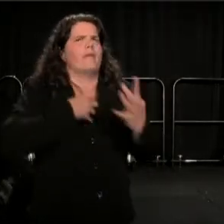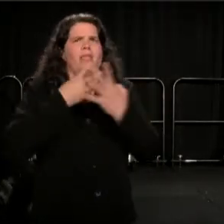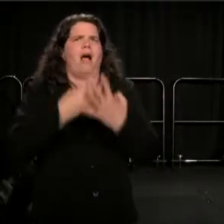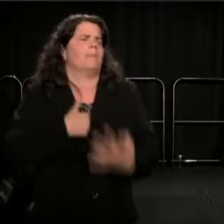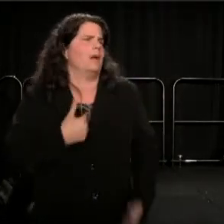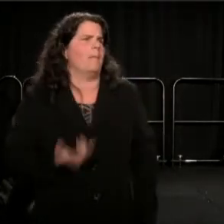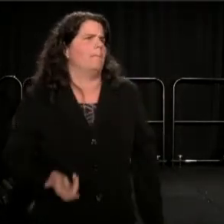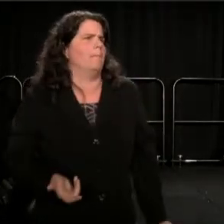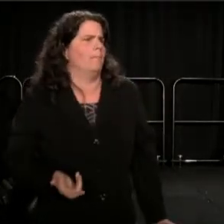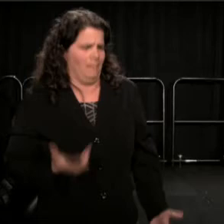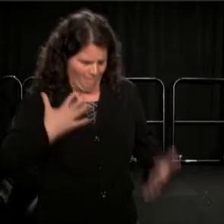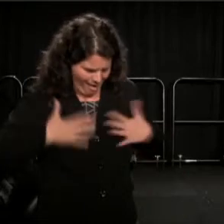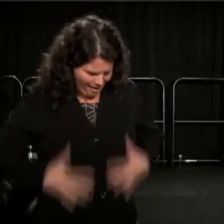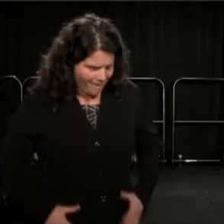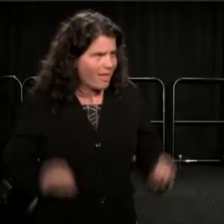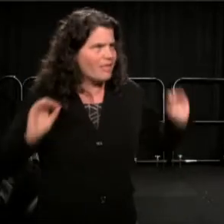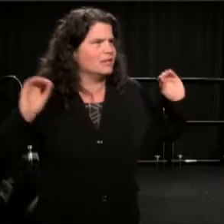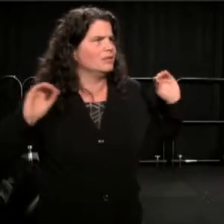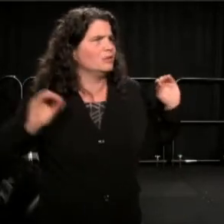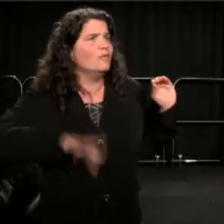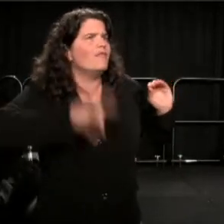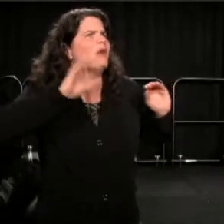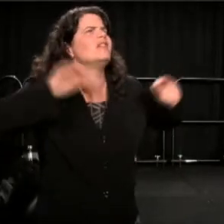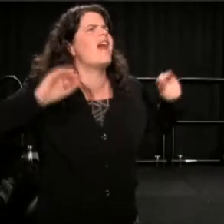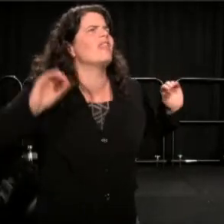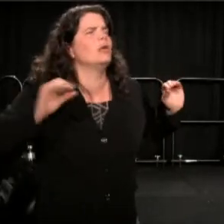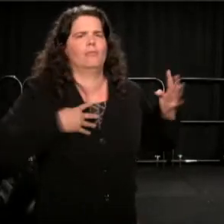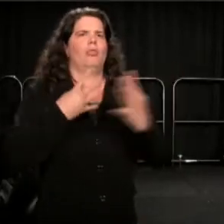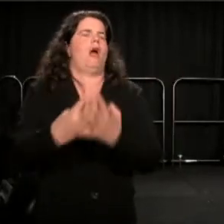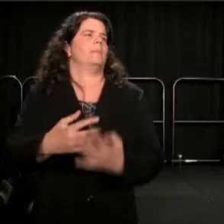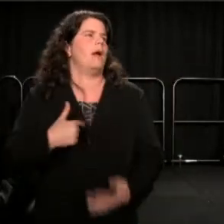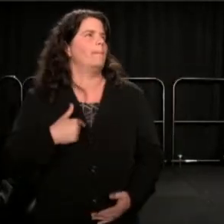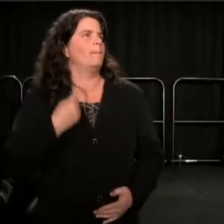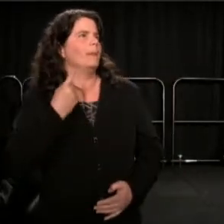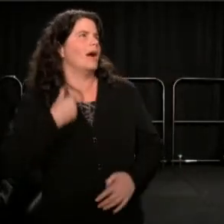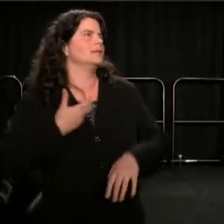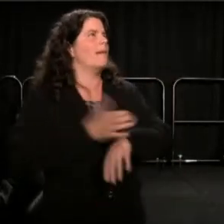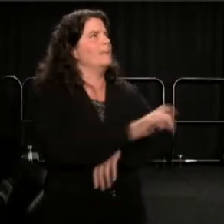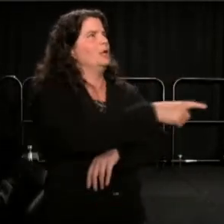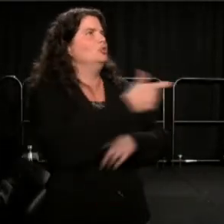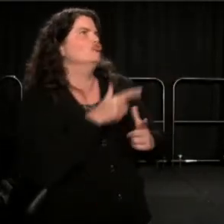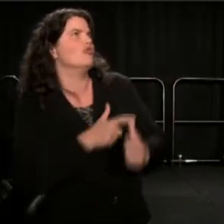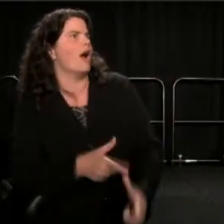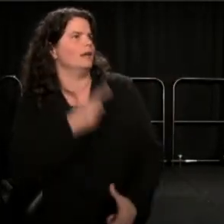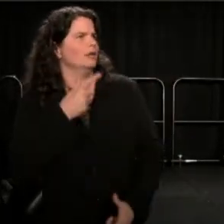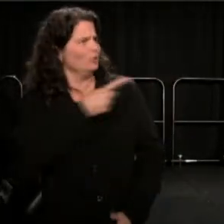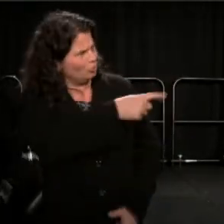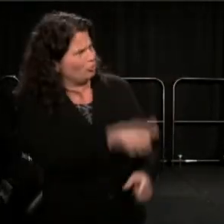if you can't find nothing on me. Why? 'Cos I made you run? C'mon now, you trained for that.